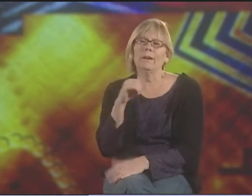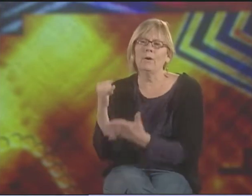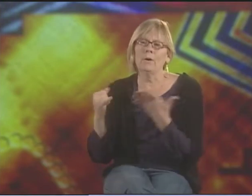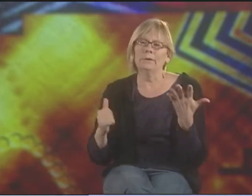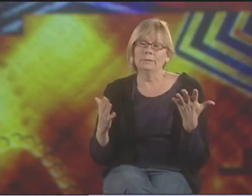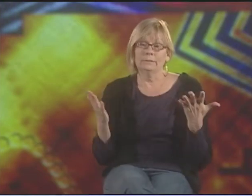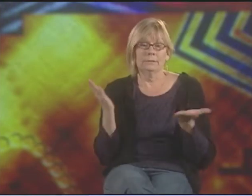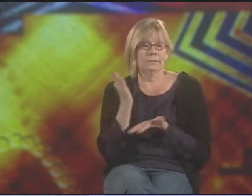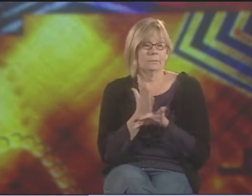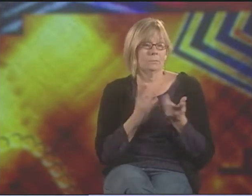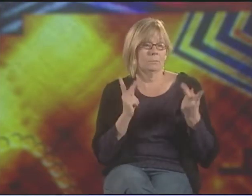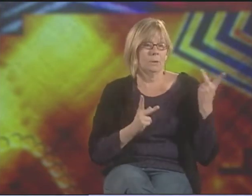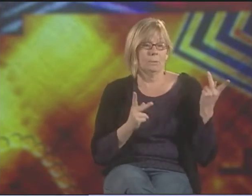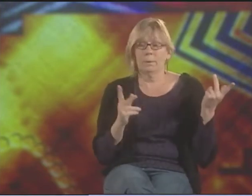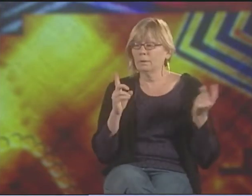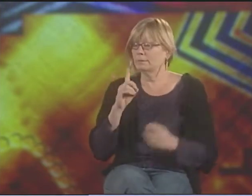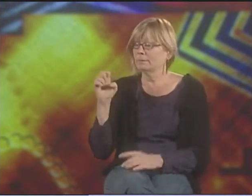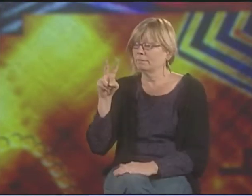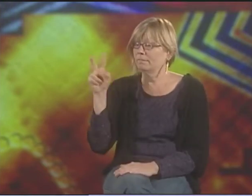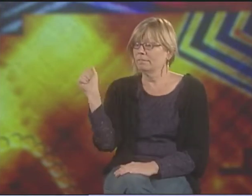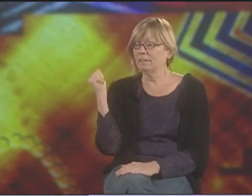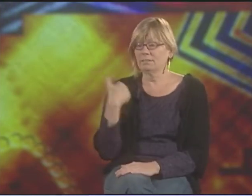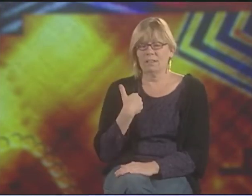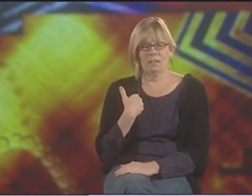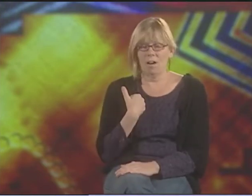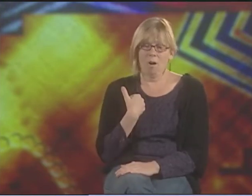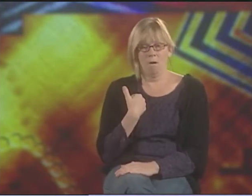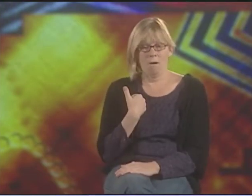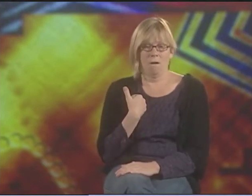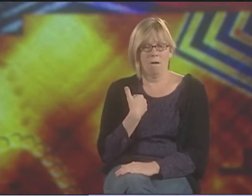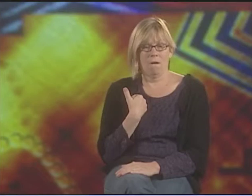BUT DE'VIA ART SEEMS TO BE MUCH MORE PROLIFIC IN THAT WAY.